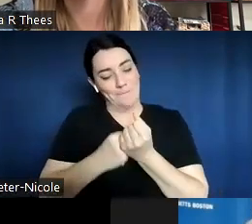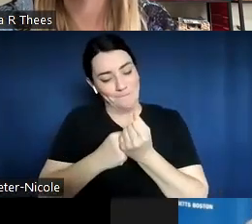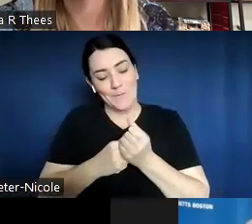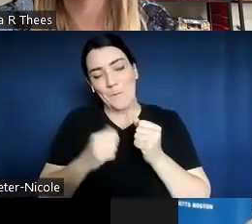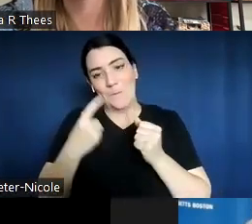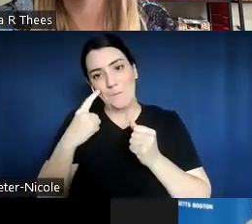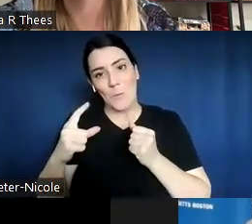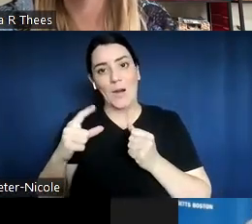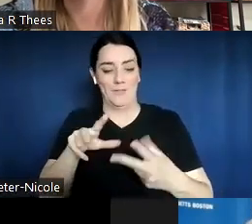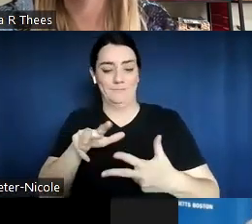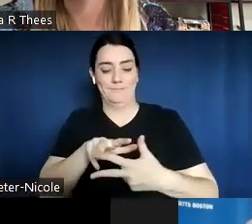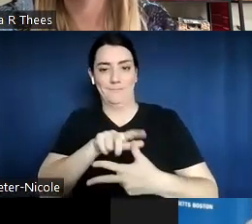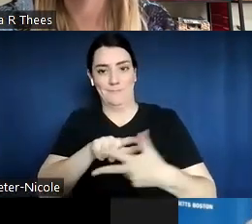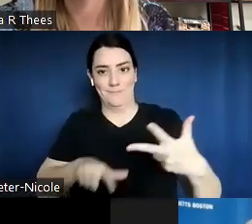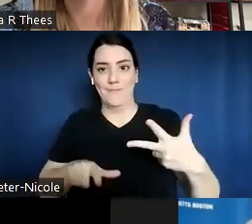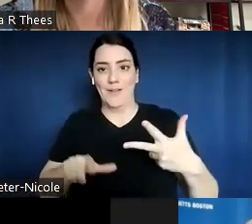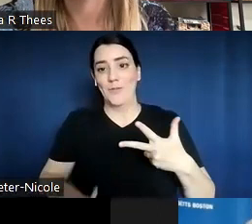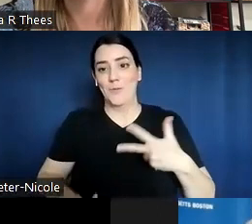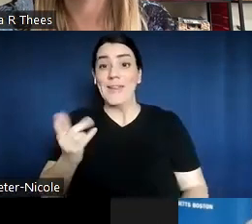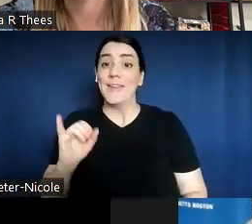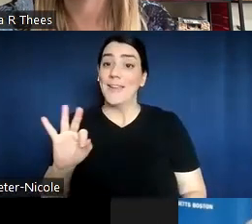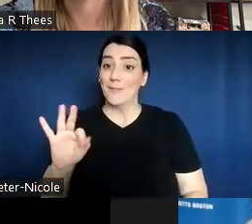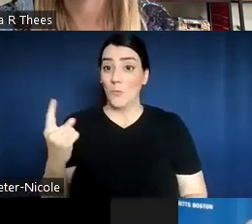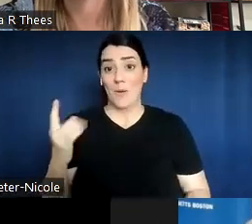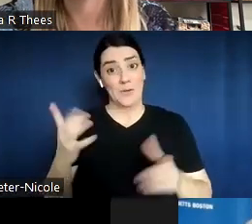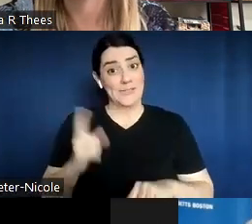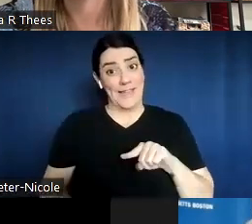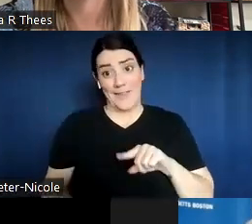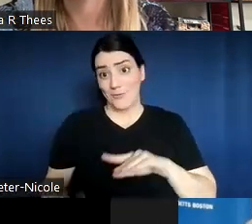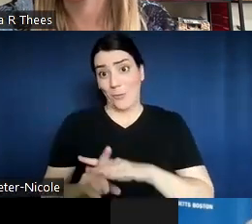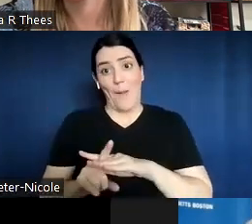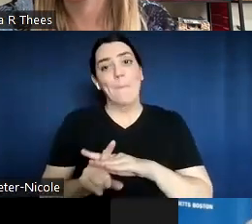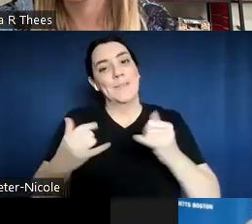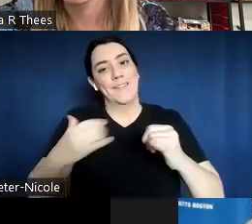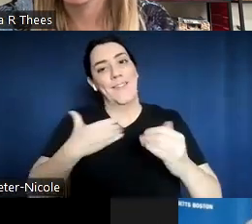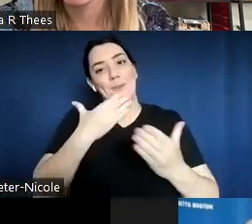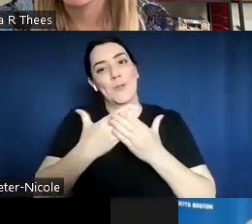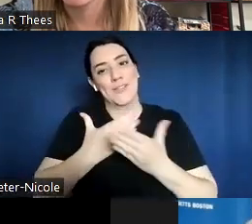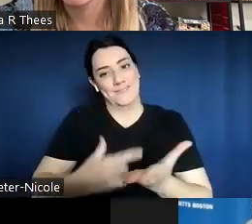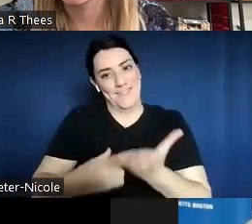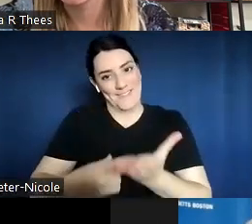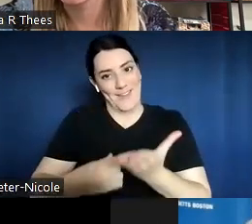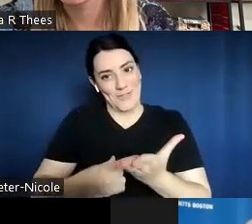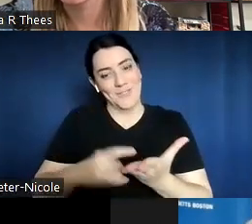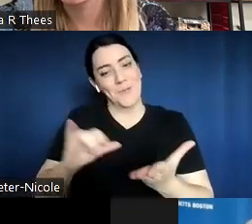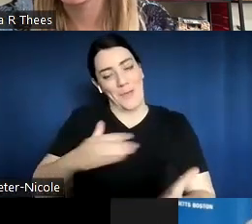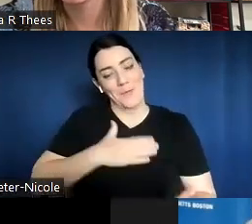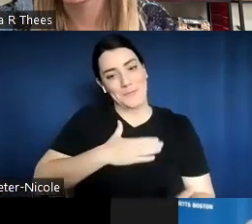it work, you can still have a good discussion. So that's mine. I was really busy last year.